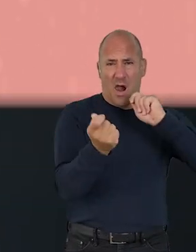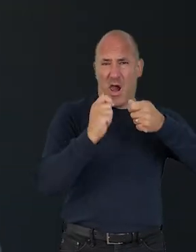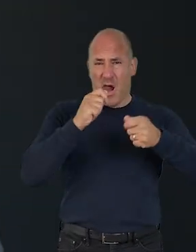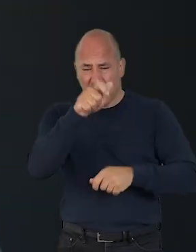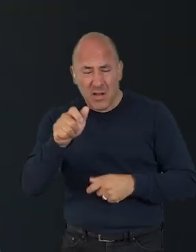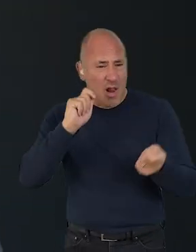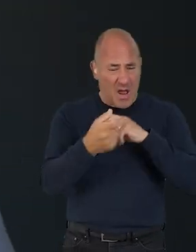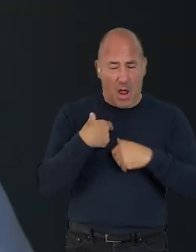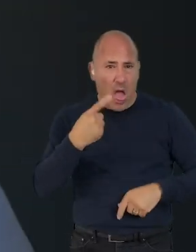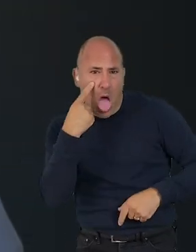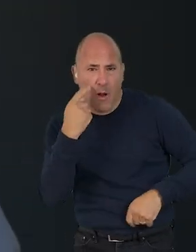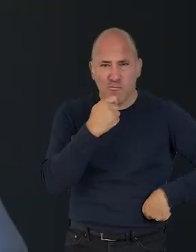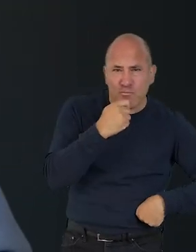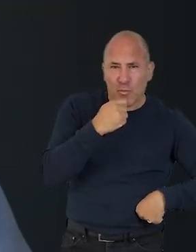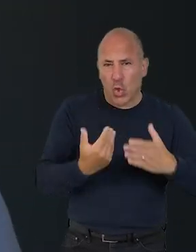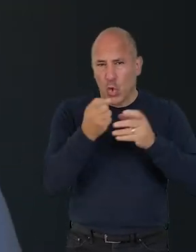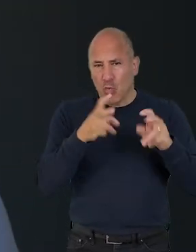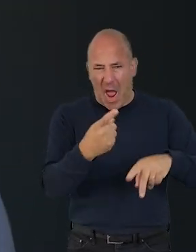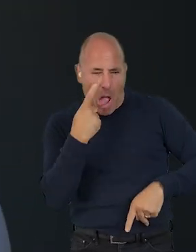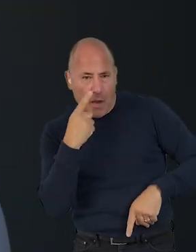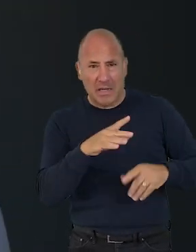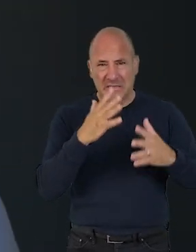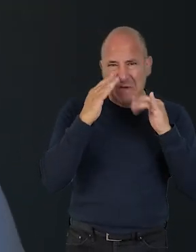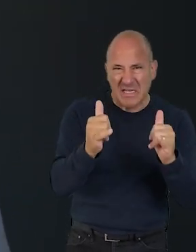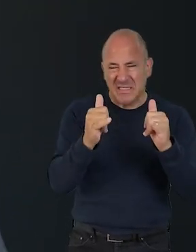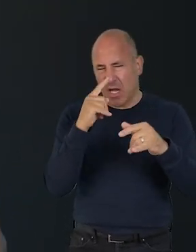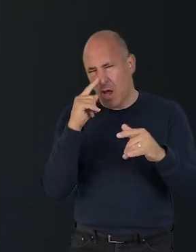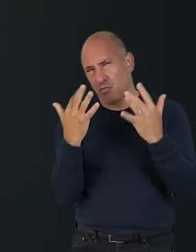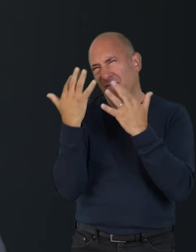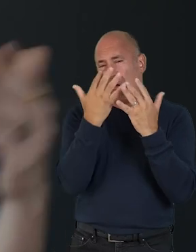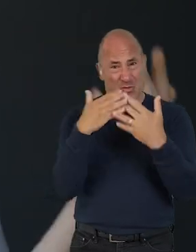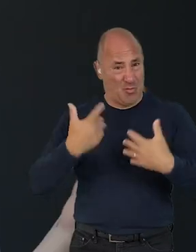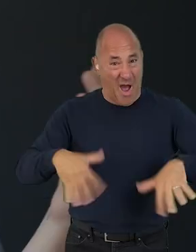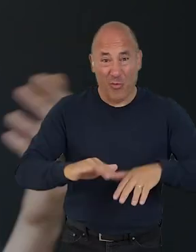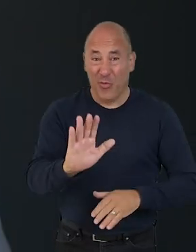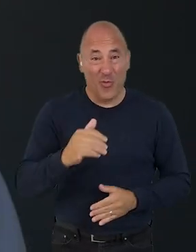and practitioners to experiment, pilot new ways of doing things, test and reflect is unparalleled.